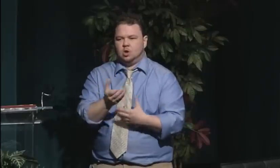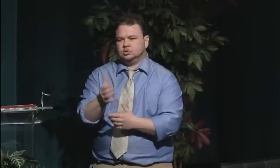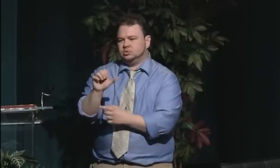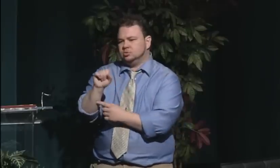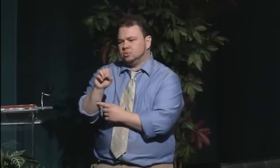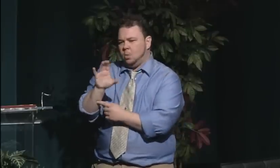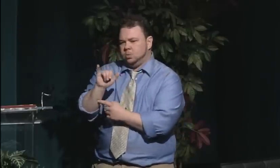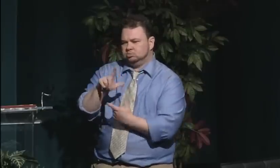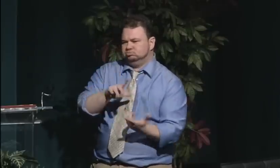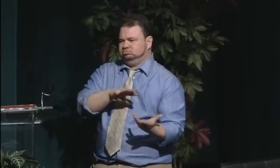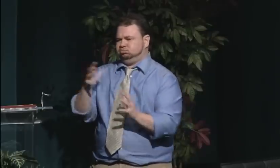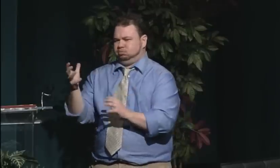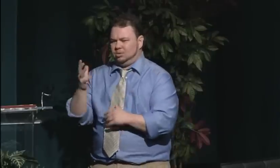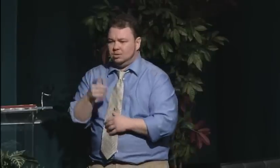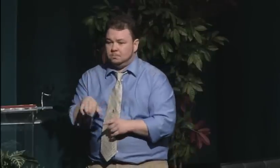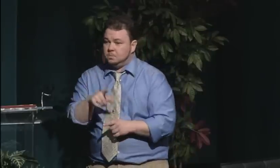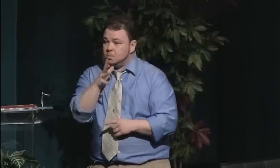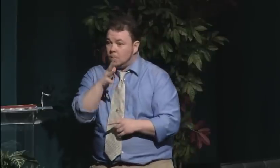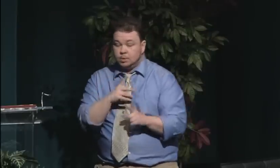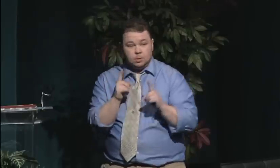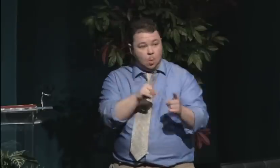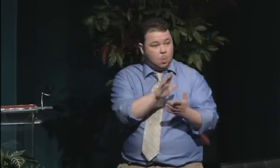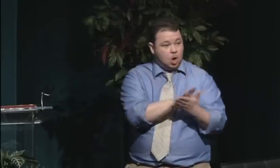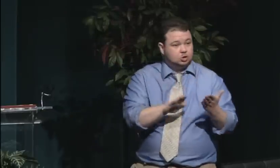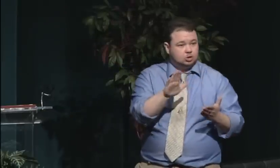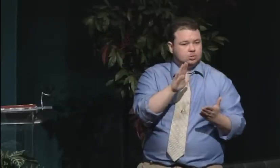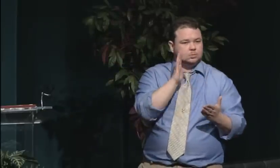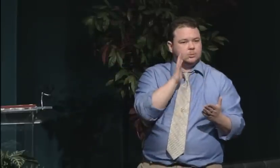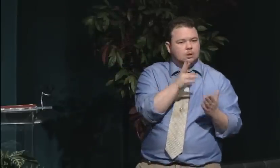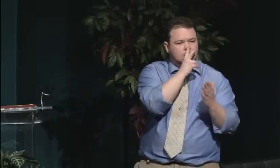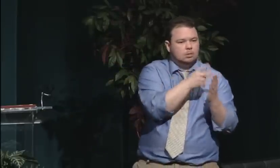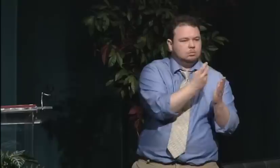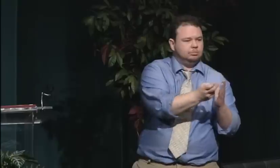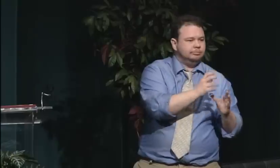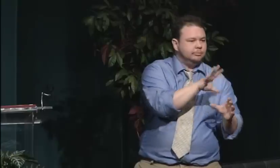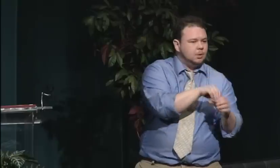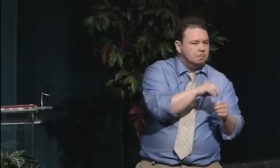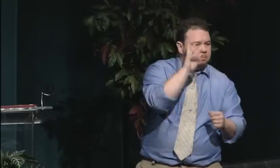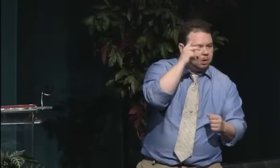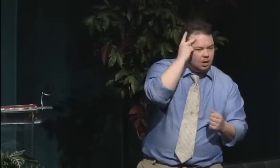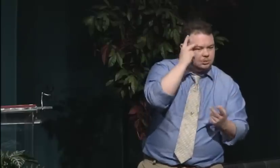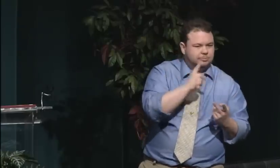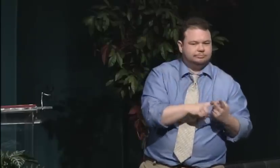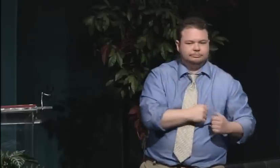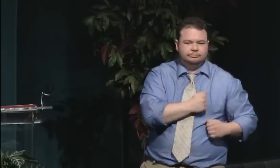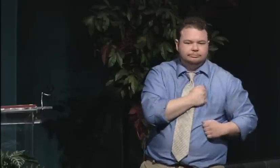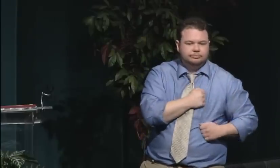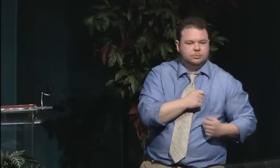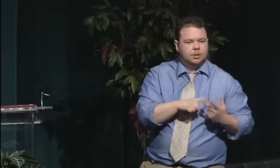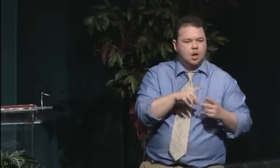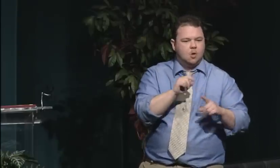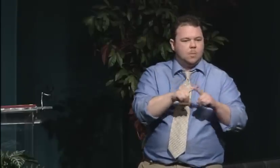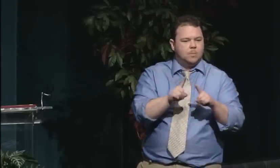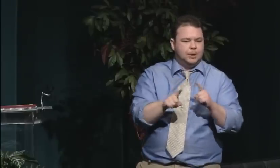than men's brains. And if they went into higher education and engaged in all that serious work,